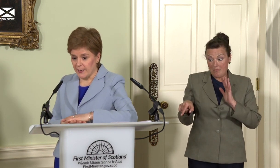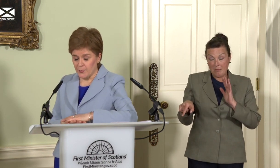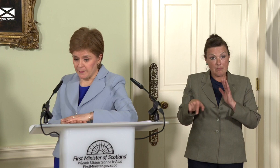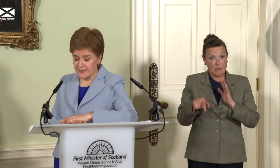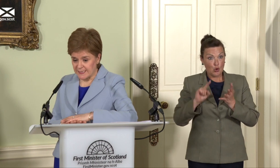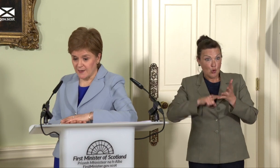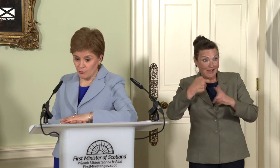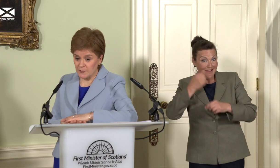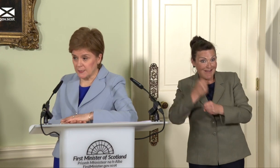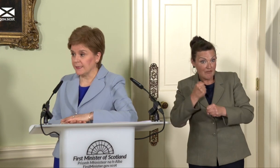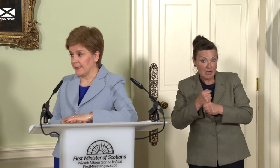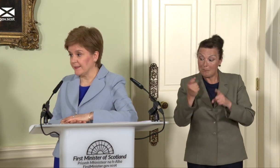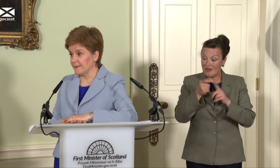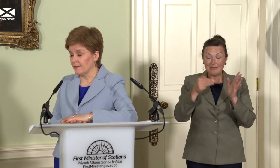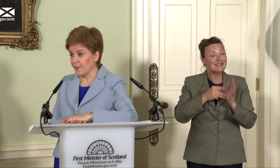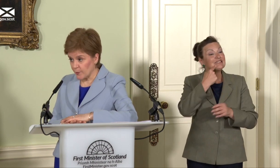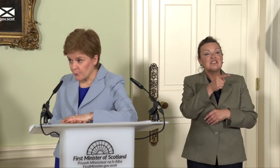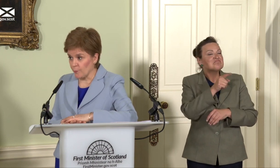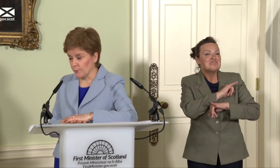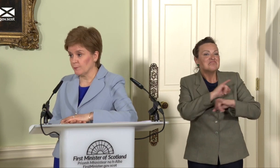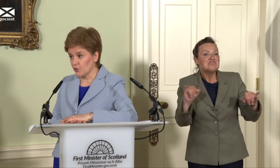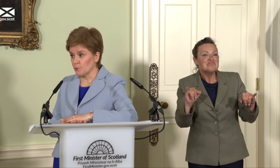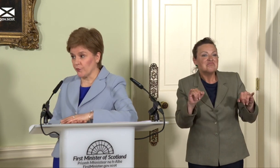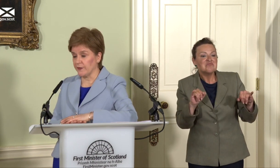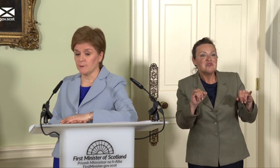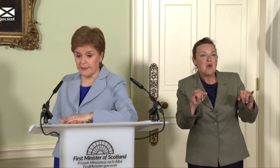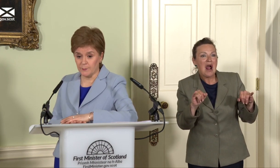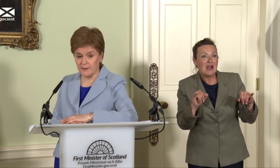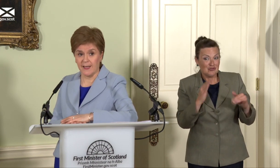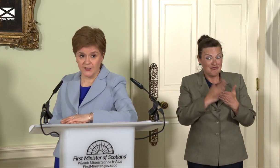and Prime Minister ultimately is their problem much more than it is mine, because it